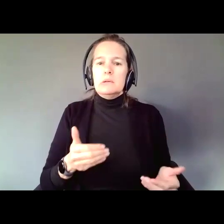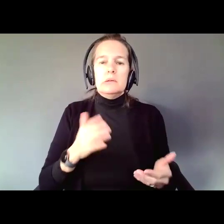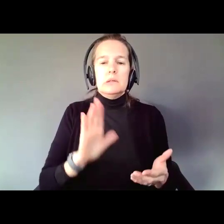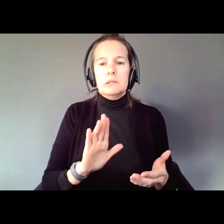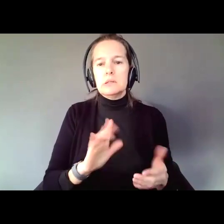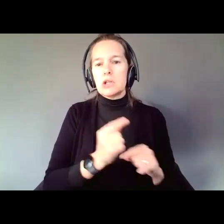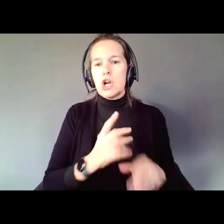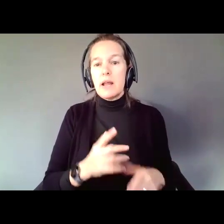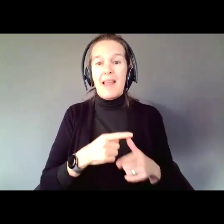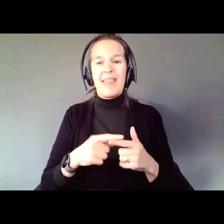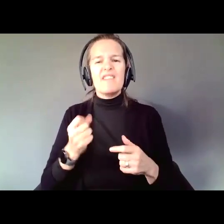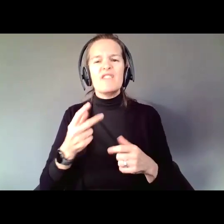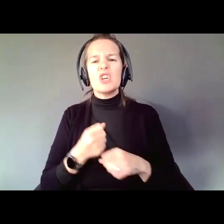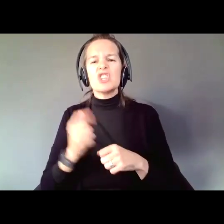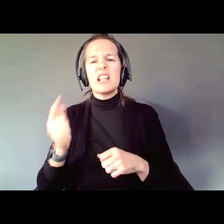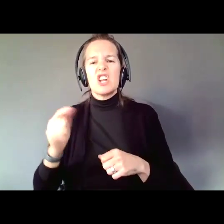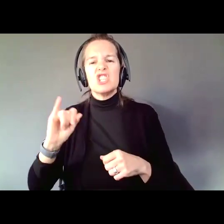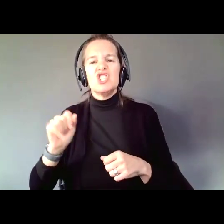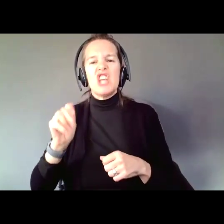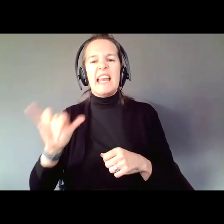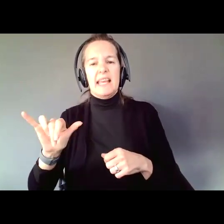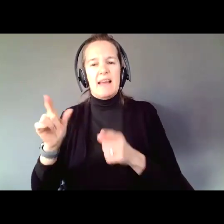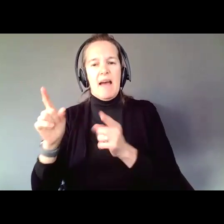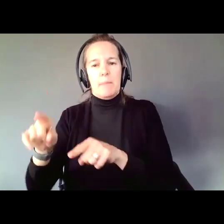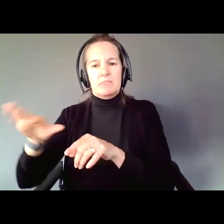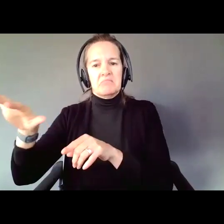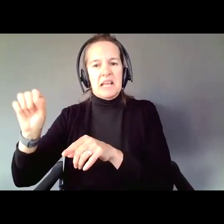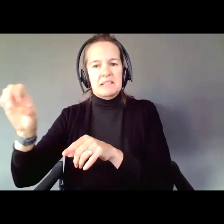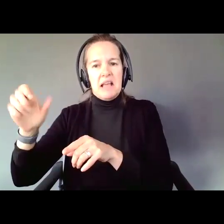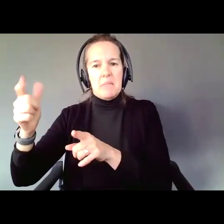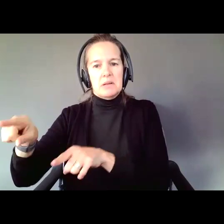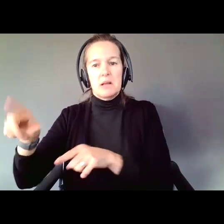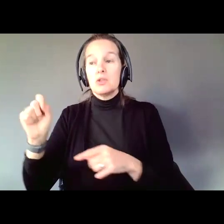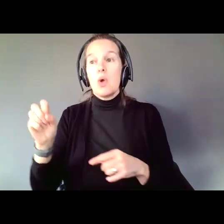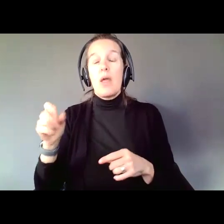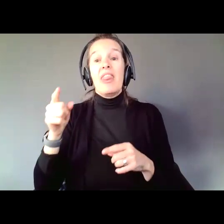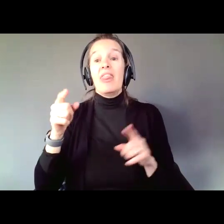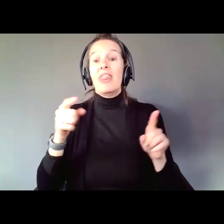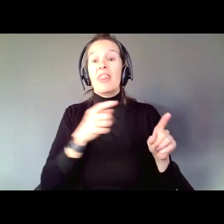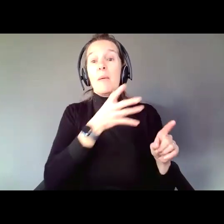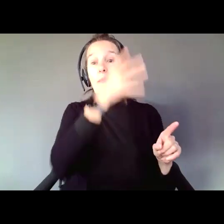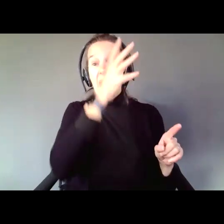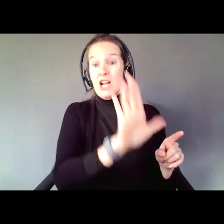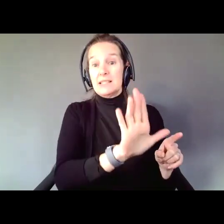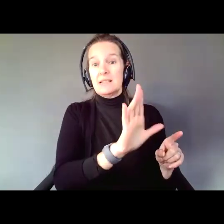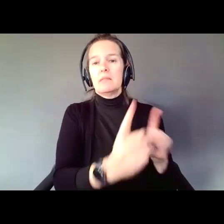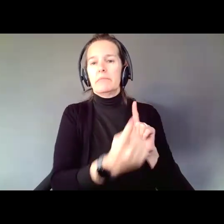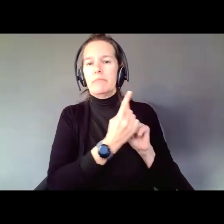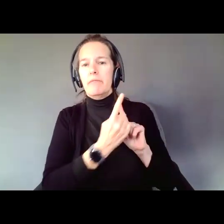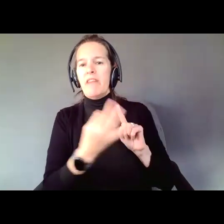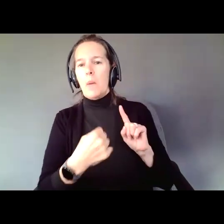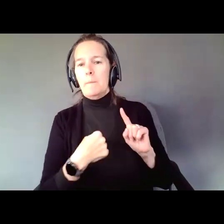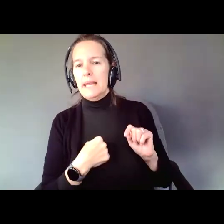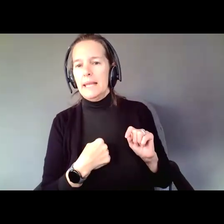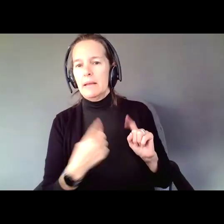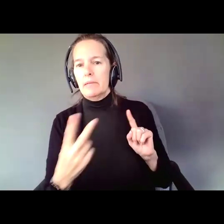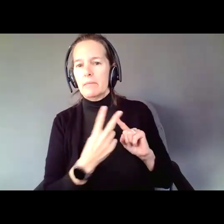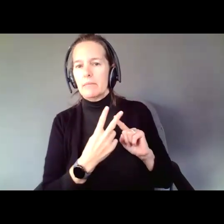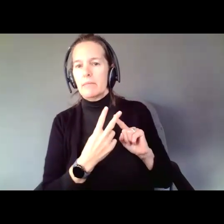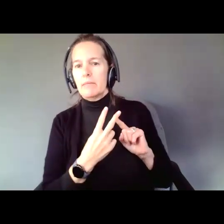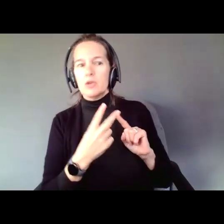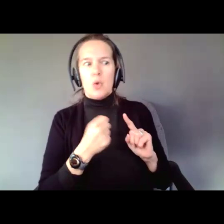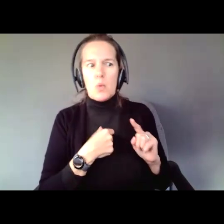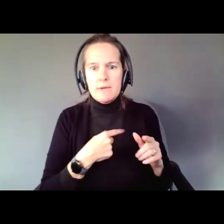a lot of news, and they said this is what we do. So they tracked me down. So we spent the better part of a year creating a plan for Ryan.